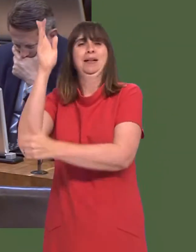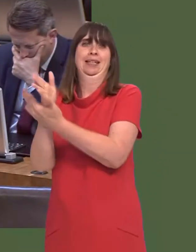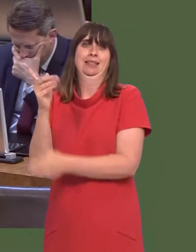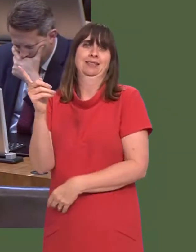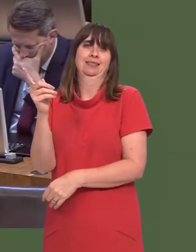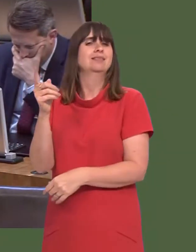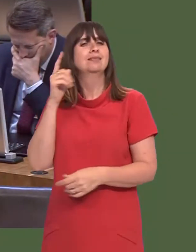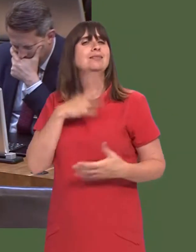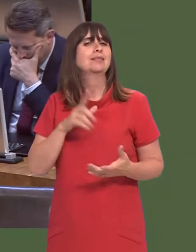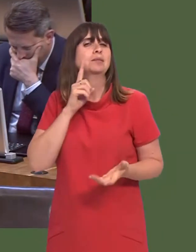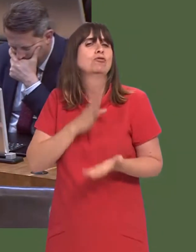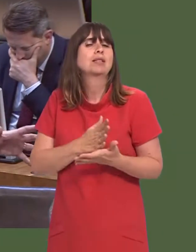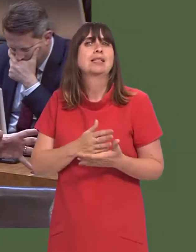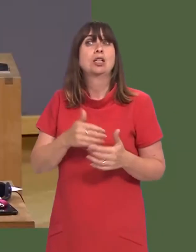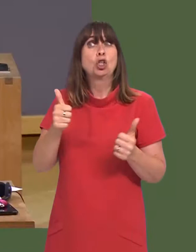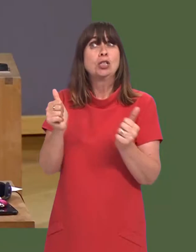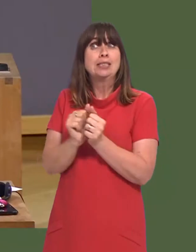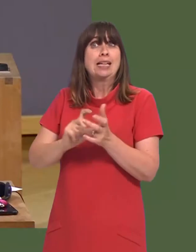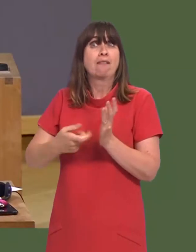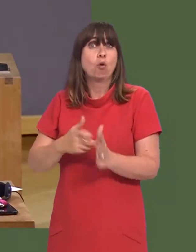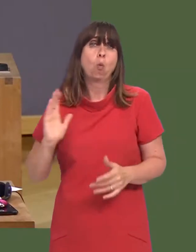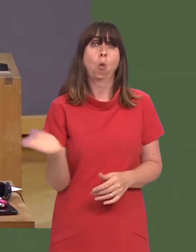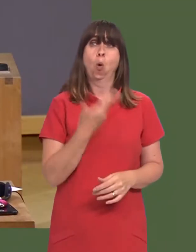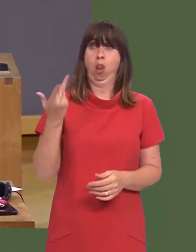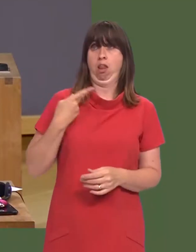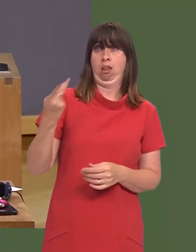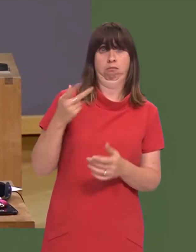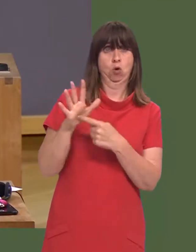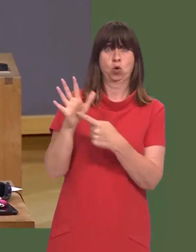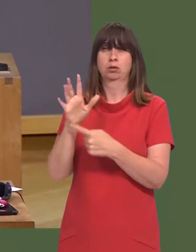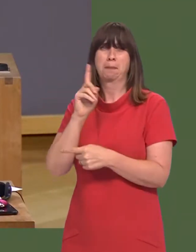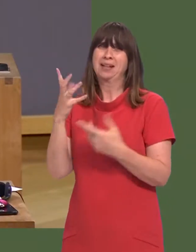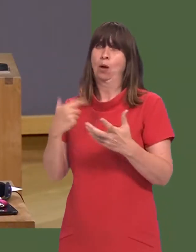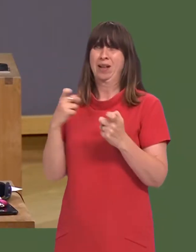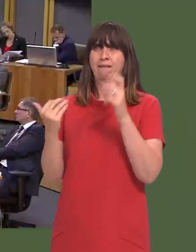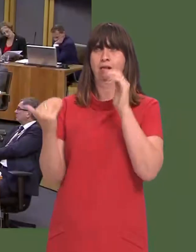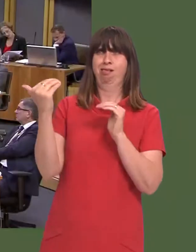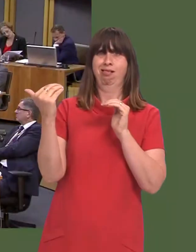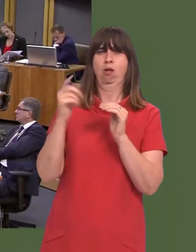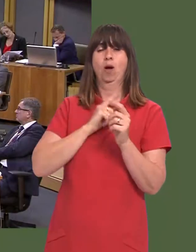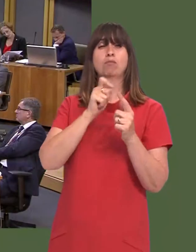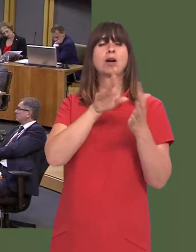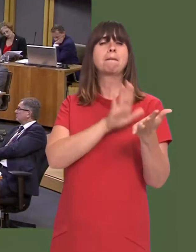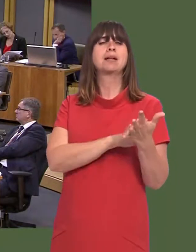Carwyn Jones: We are realistic. Mutuality is important. A good deal for all is important, but, of course, we are now faced with a position with